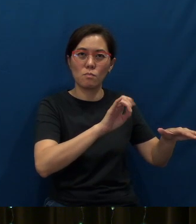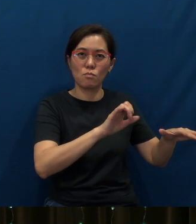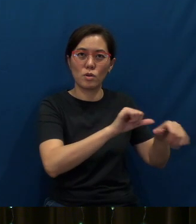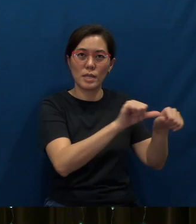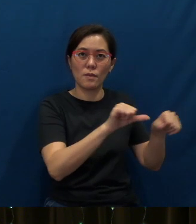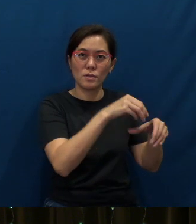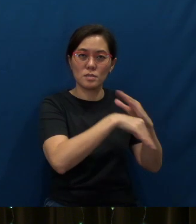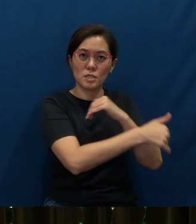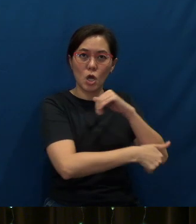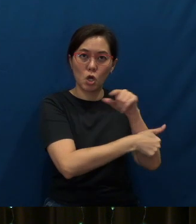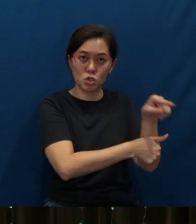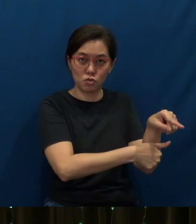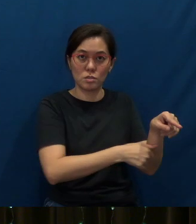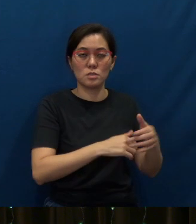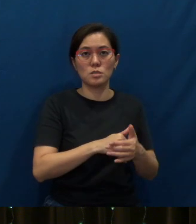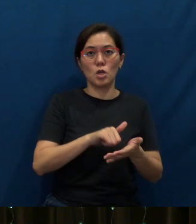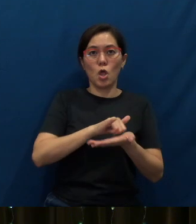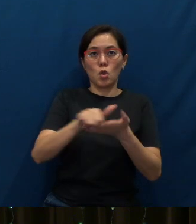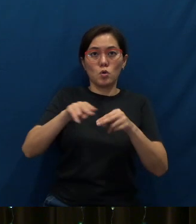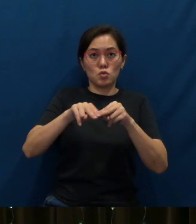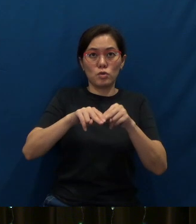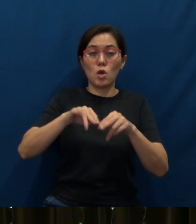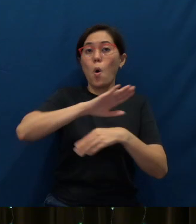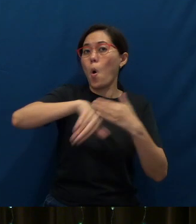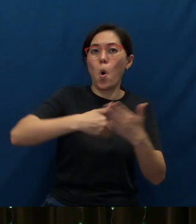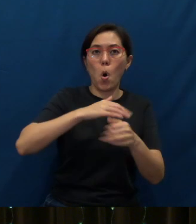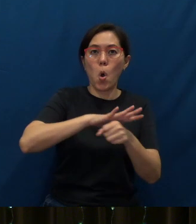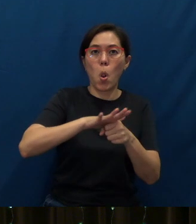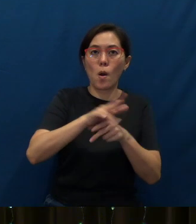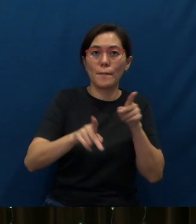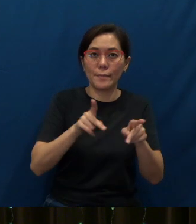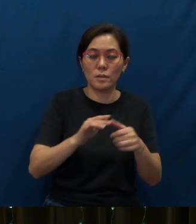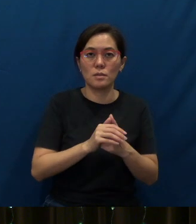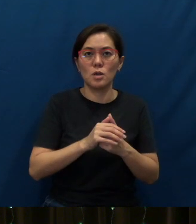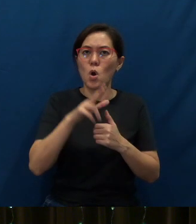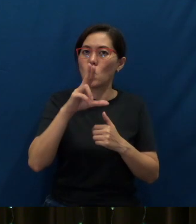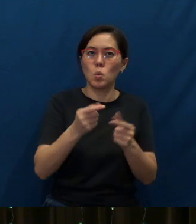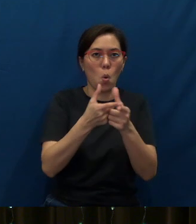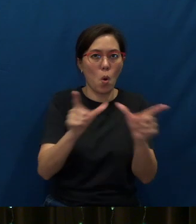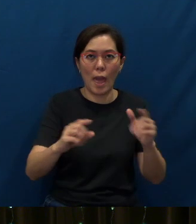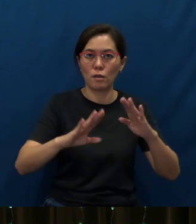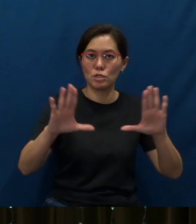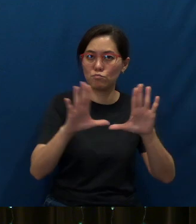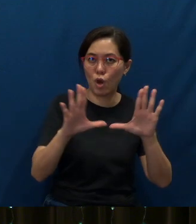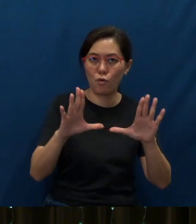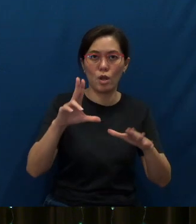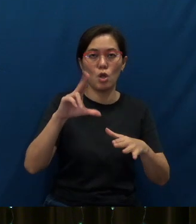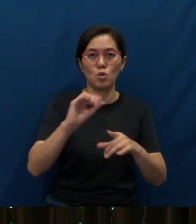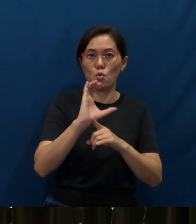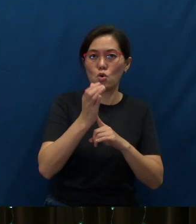Now those to be trained, they're all locals. So really, there is no language barrier, no cultural adjustments.